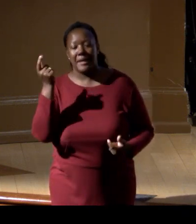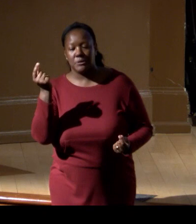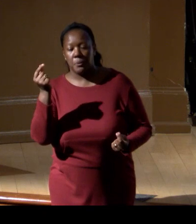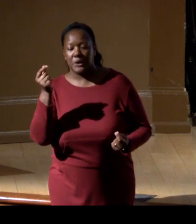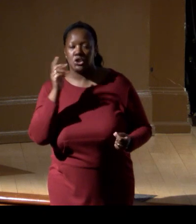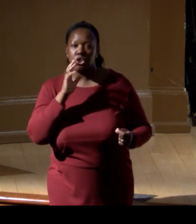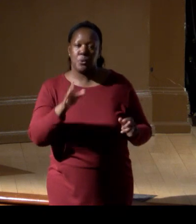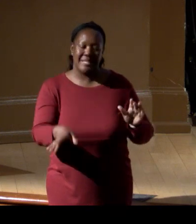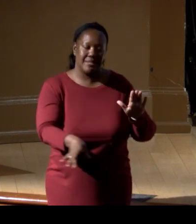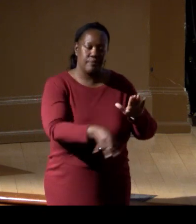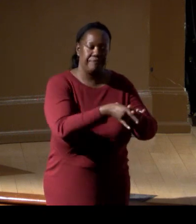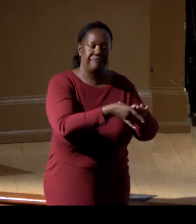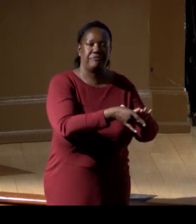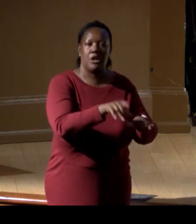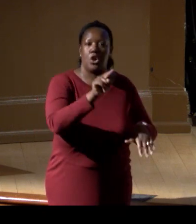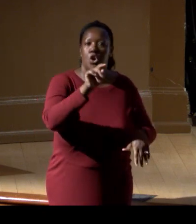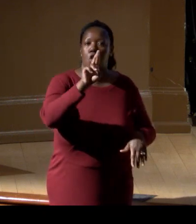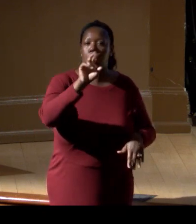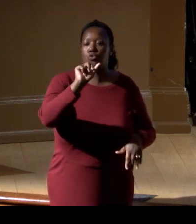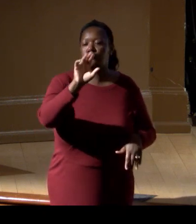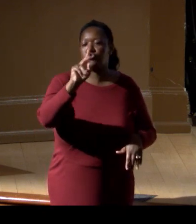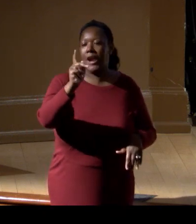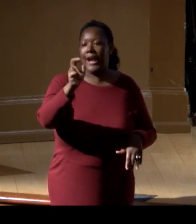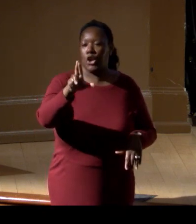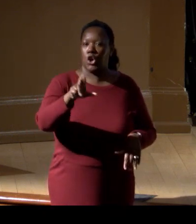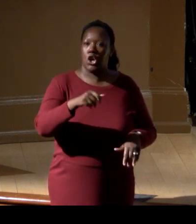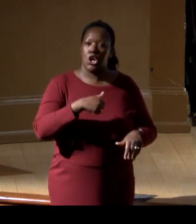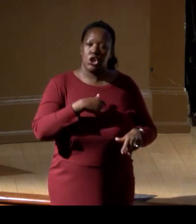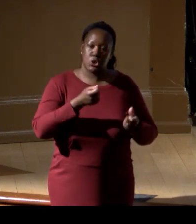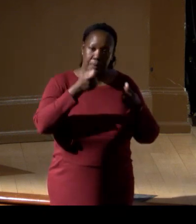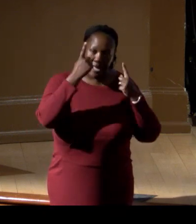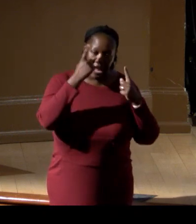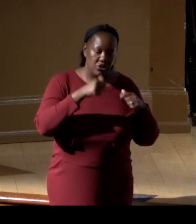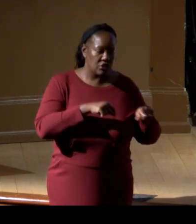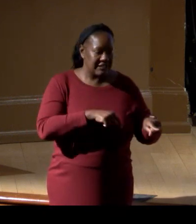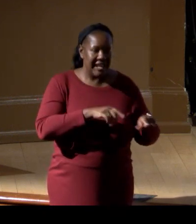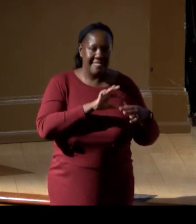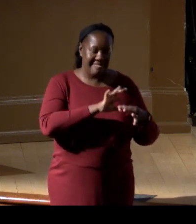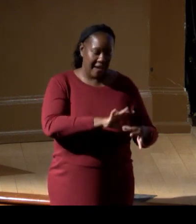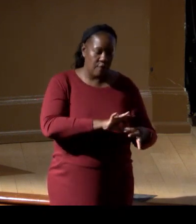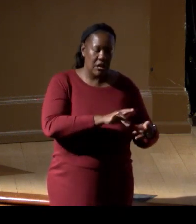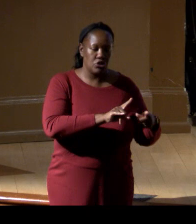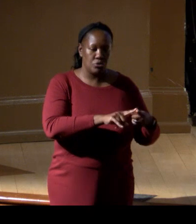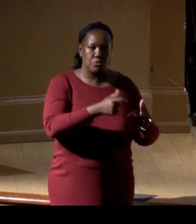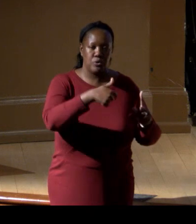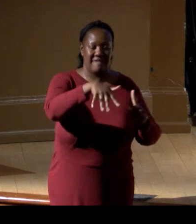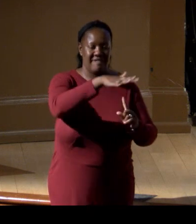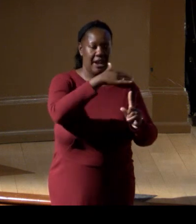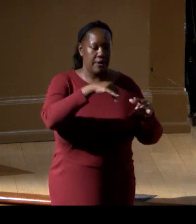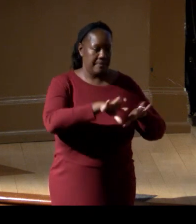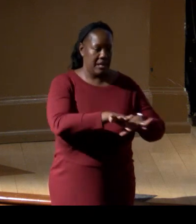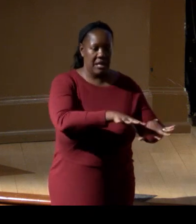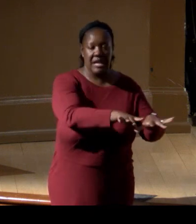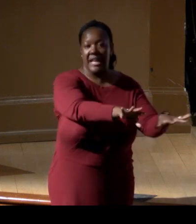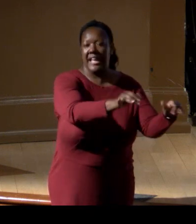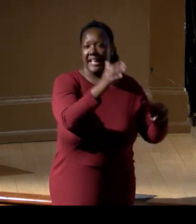understand their movements in relationship to what's happening with the environment scale, which is why our whole deal is about trying to get things